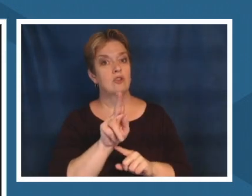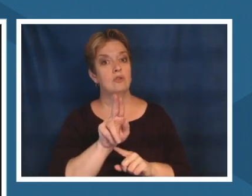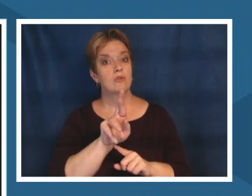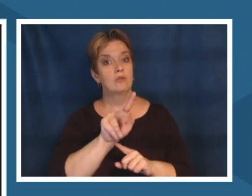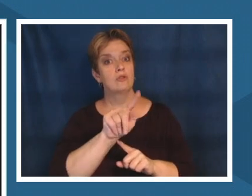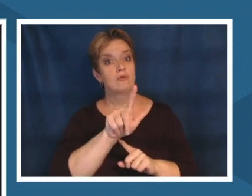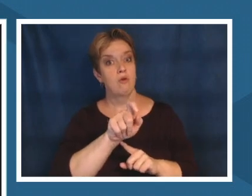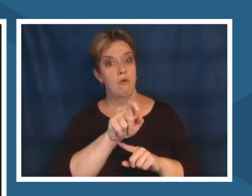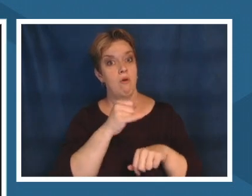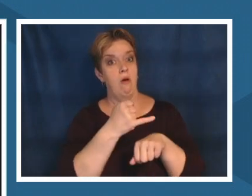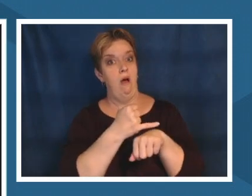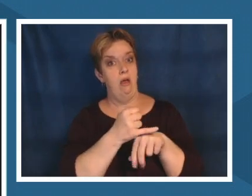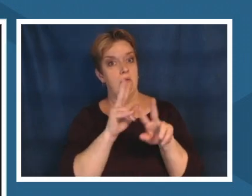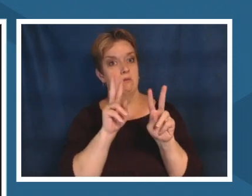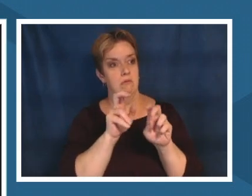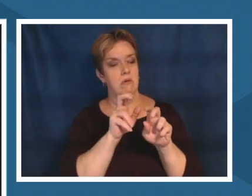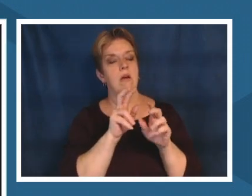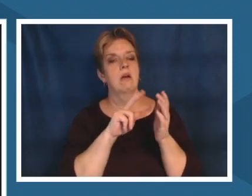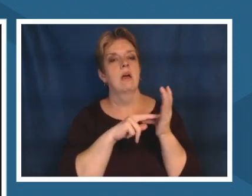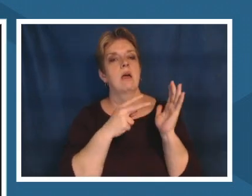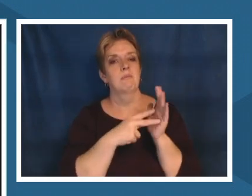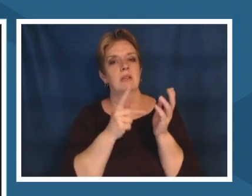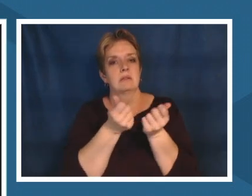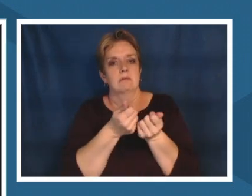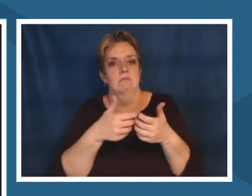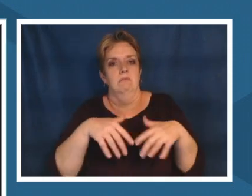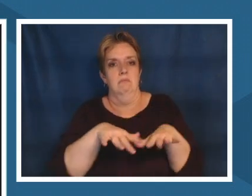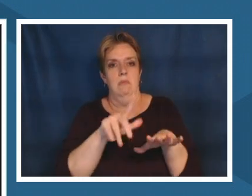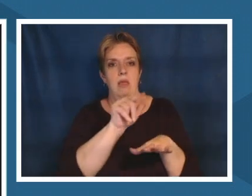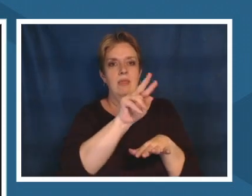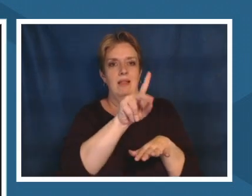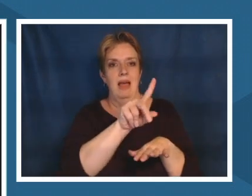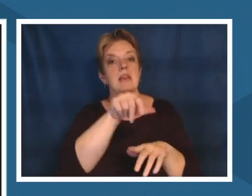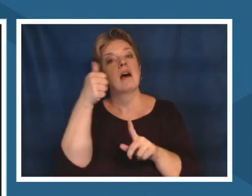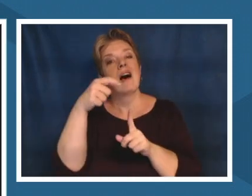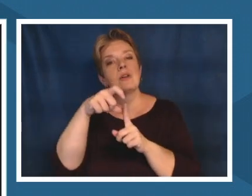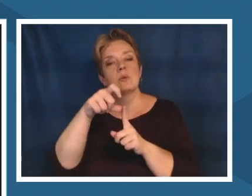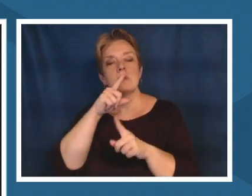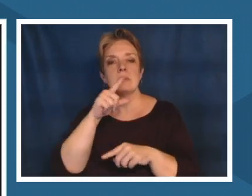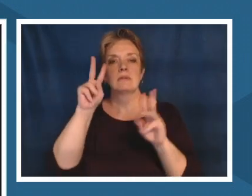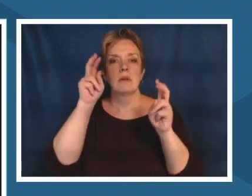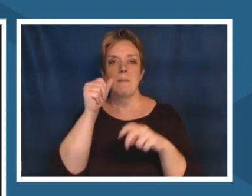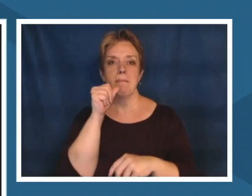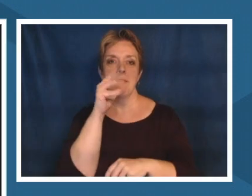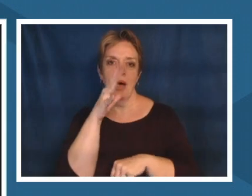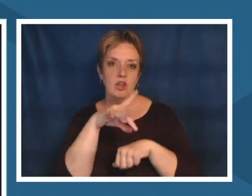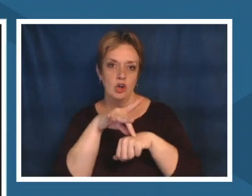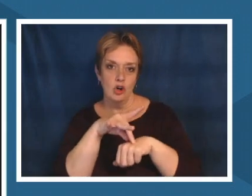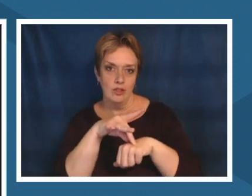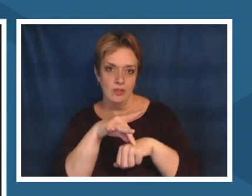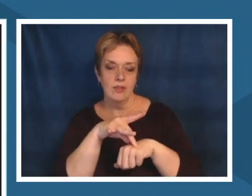mother earth is another term i could use if that is